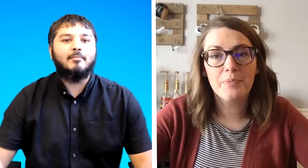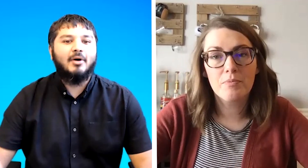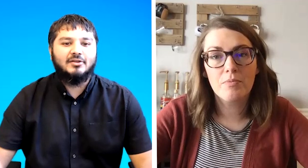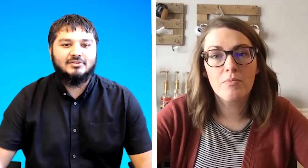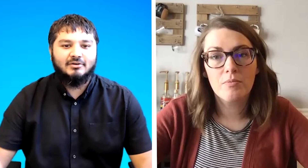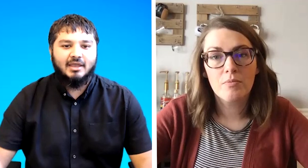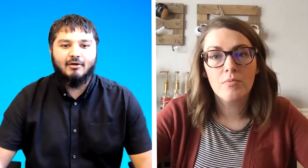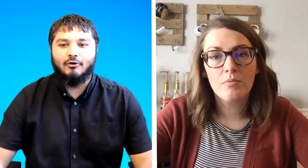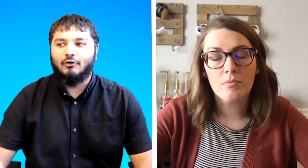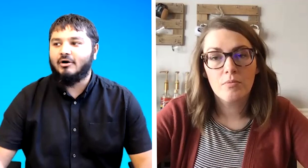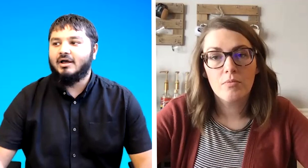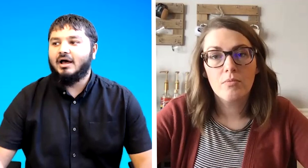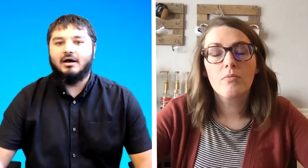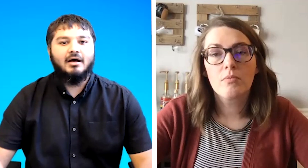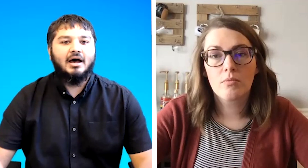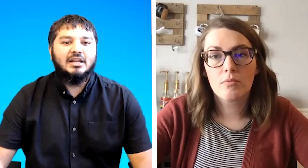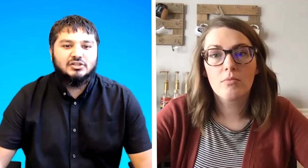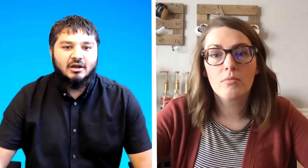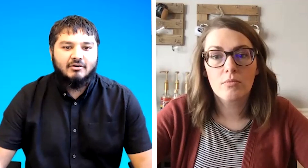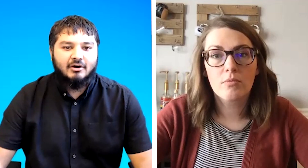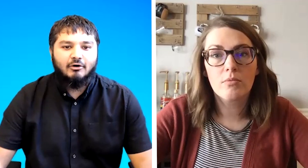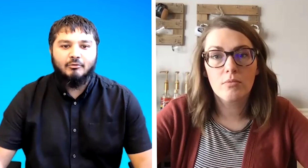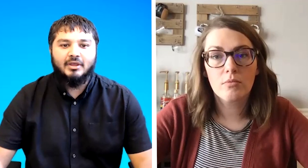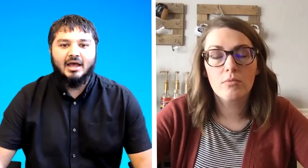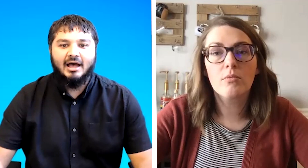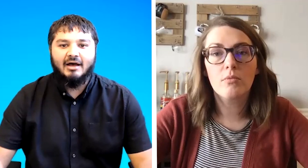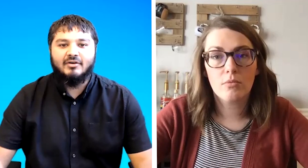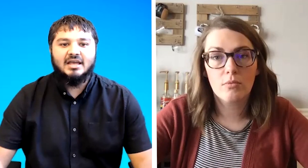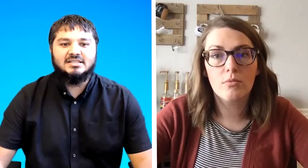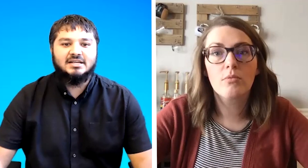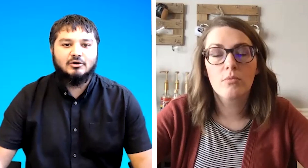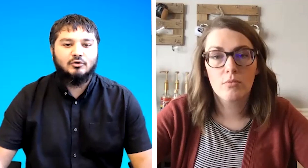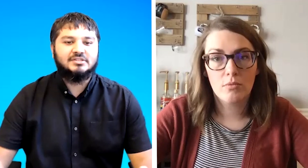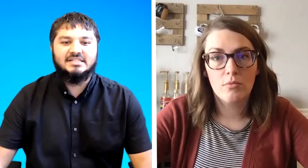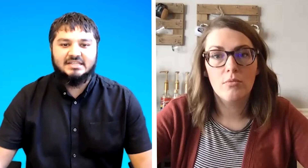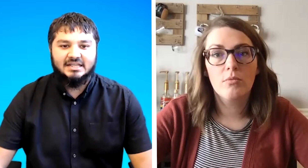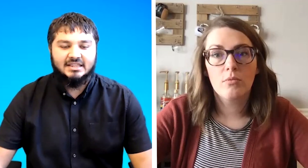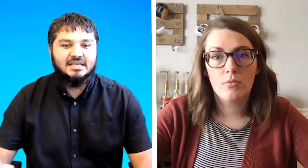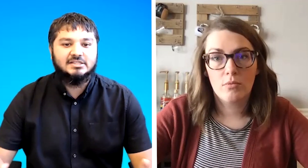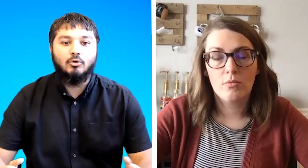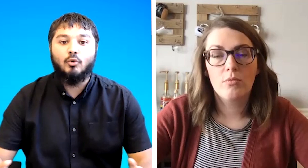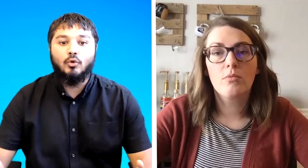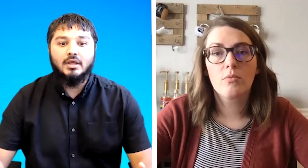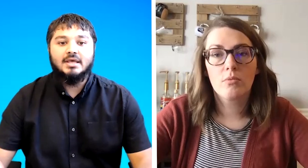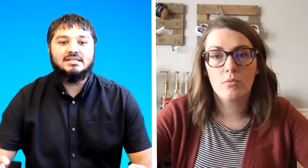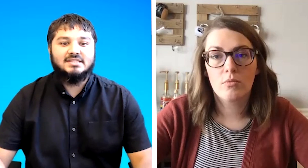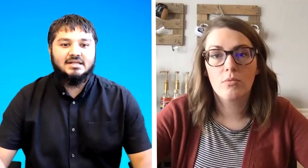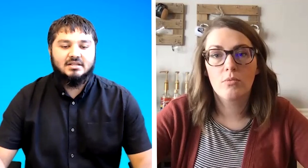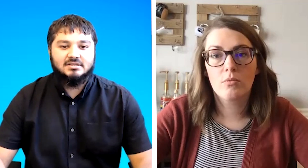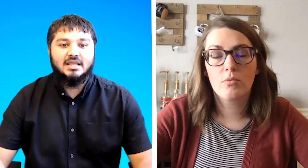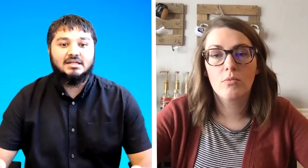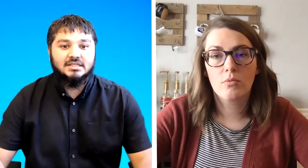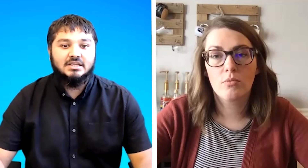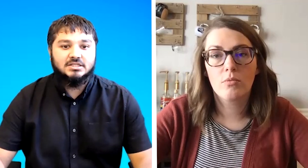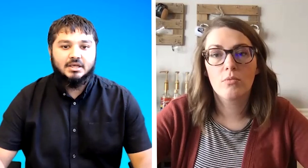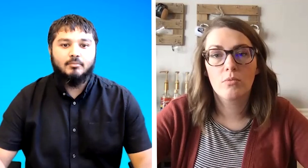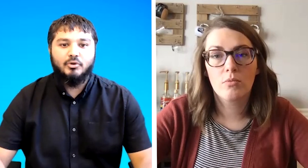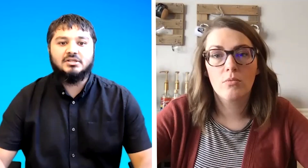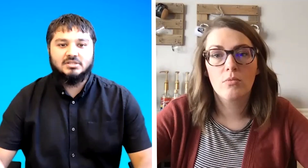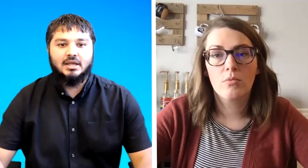bonds okay or alishara or we have a center called city these are all centers that teach british sign